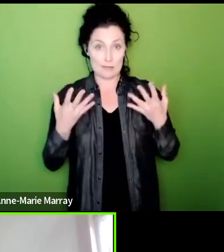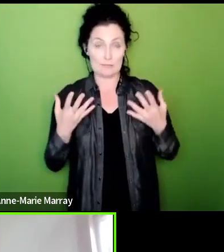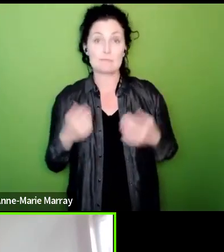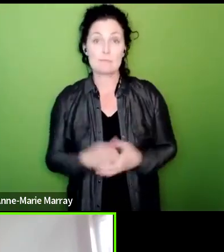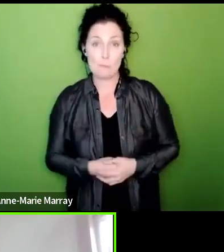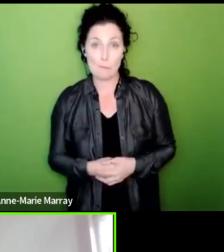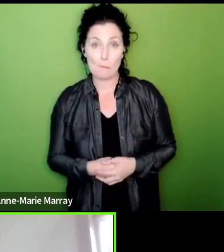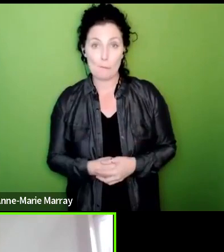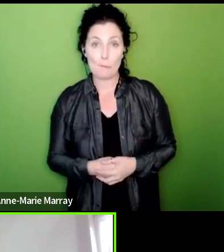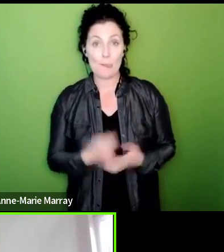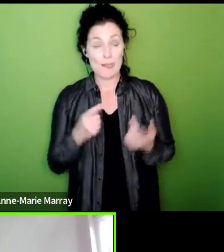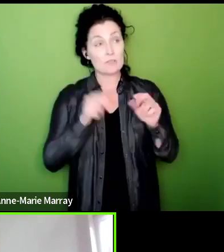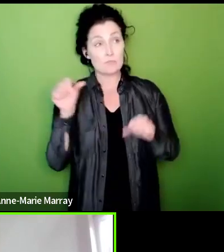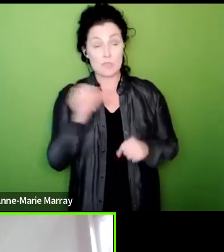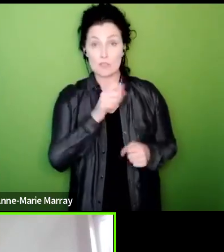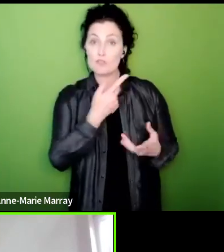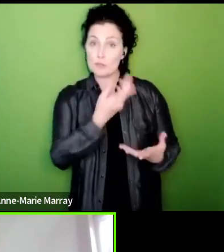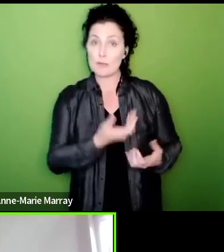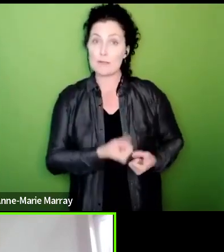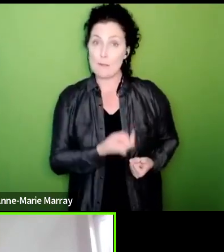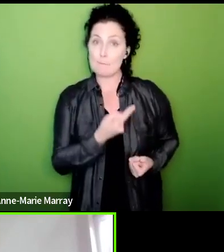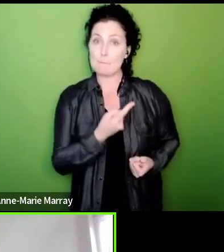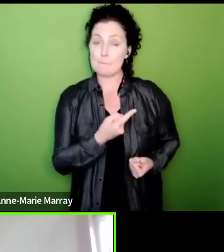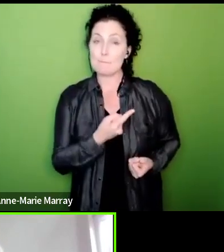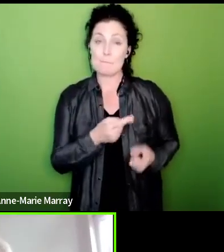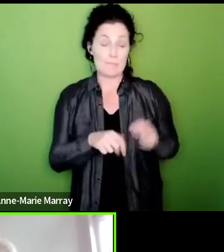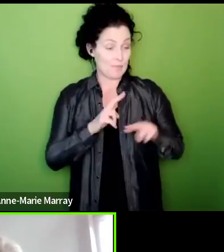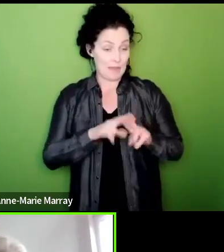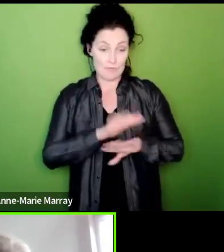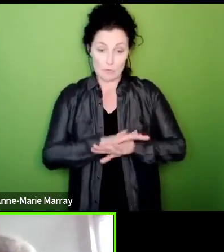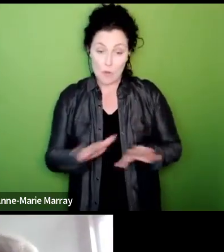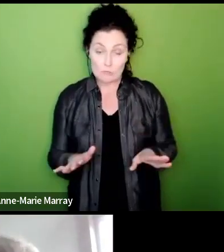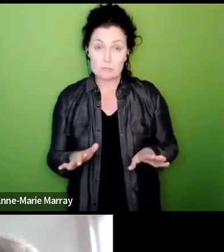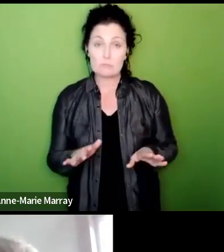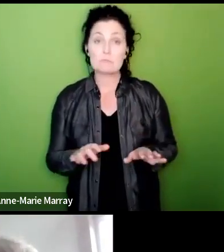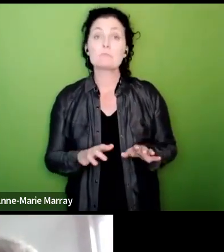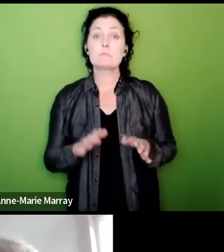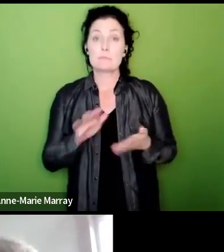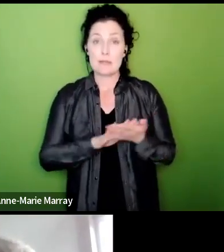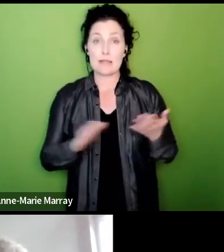they'll see that the action we'll take we'll put real pressure on them okay thank you and that's